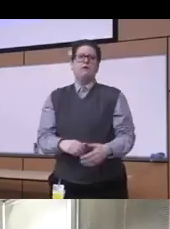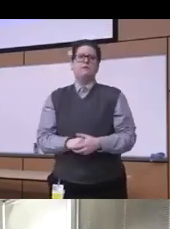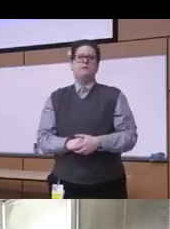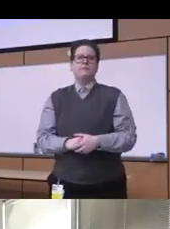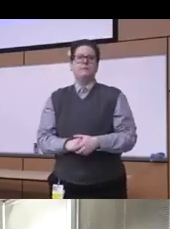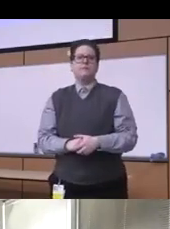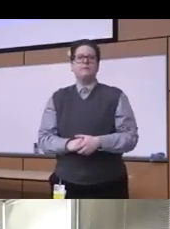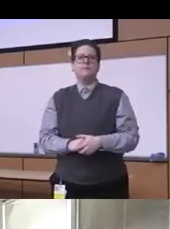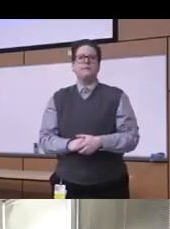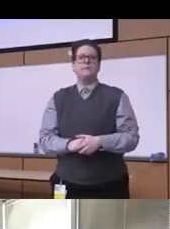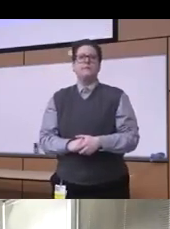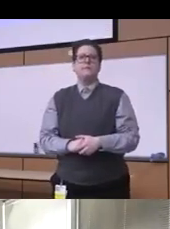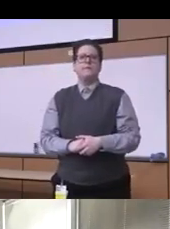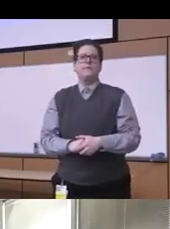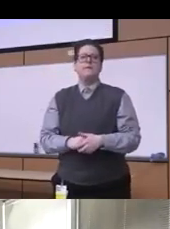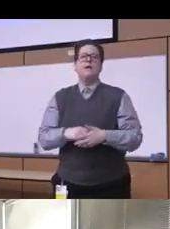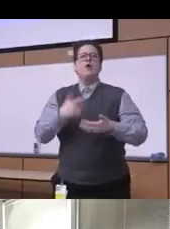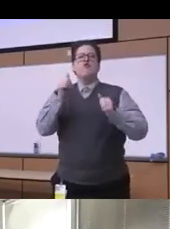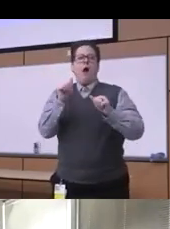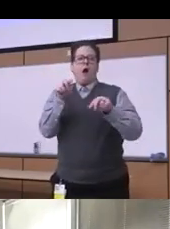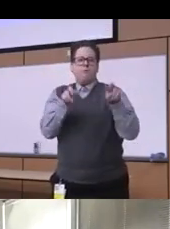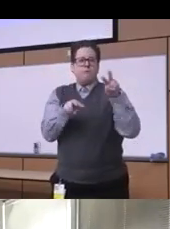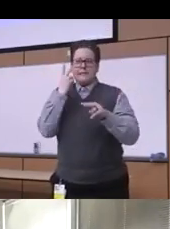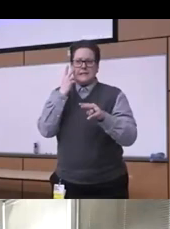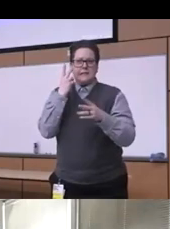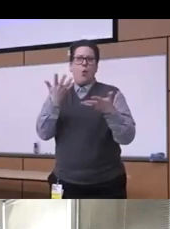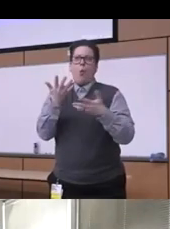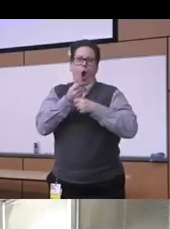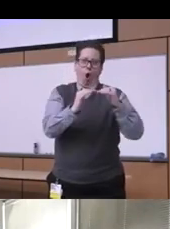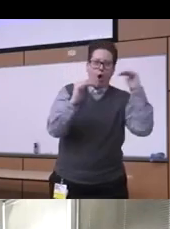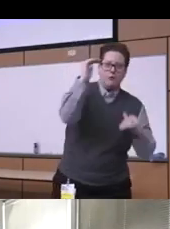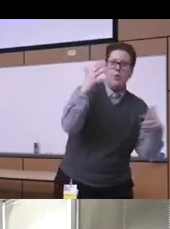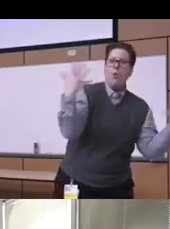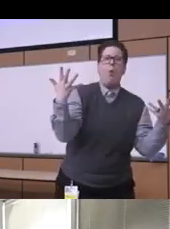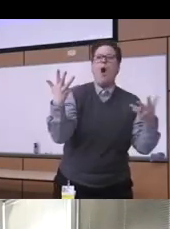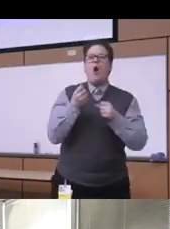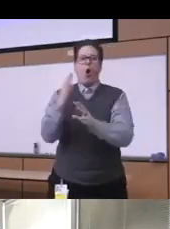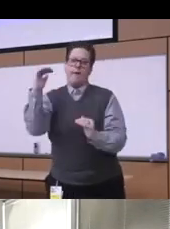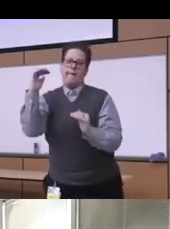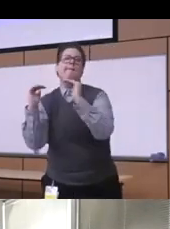this way like moderators and mediators of of these issues are really social